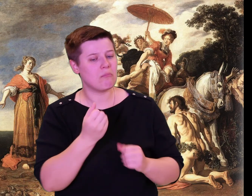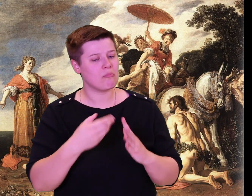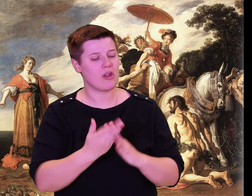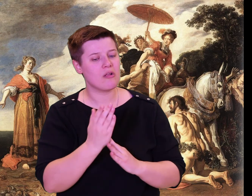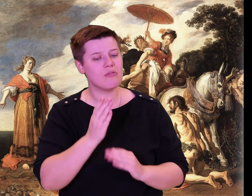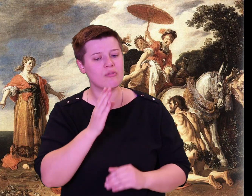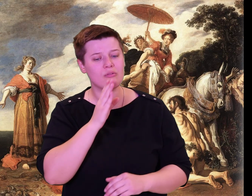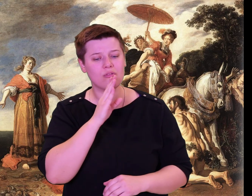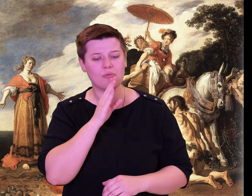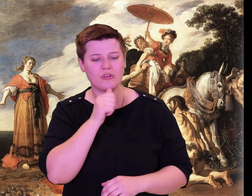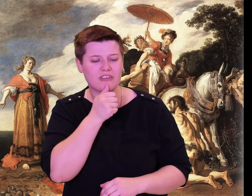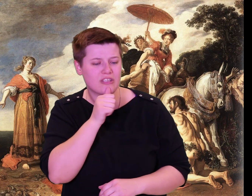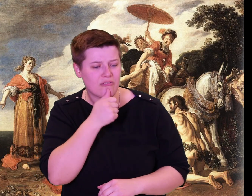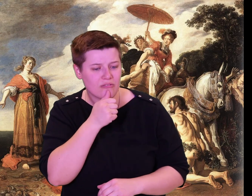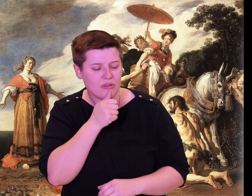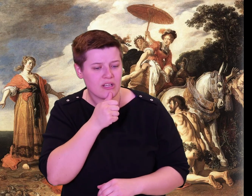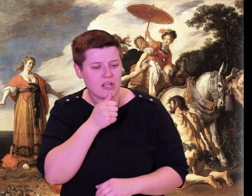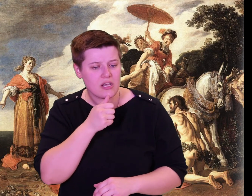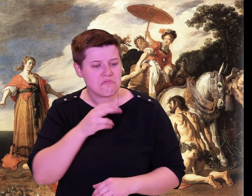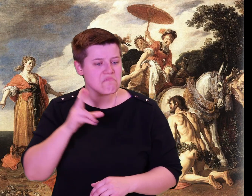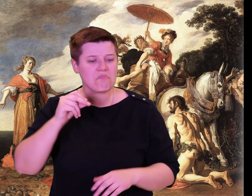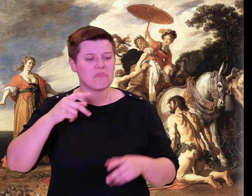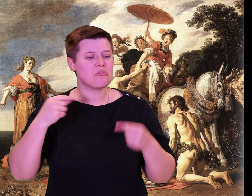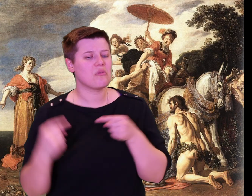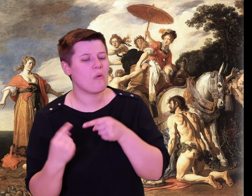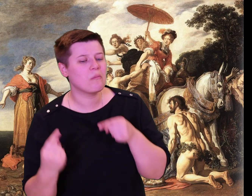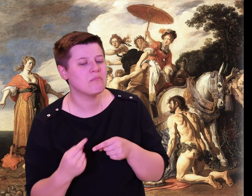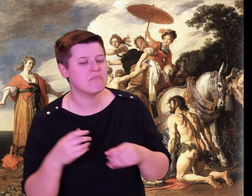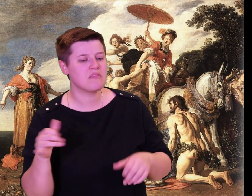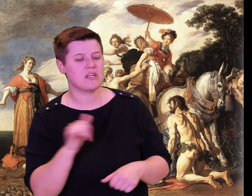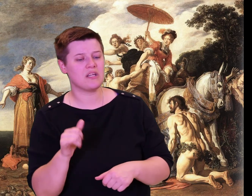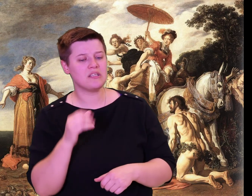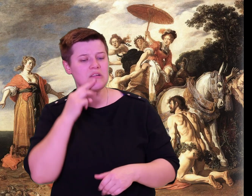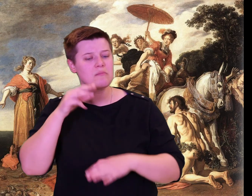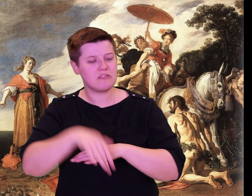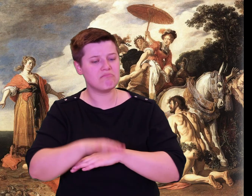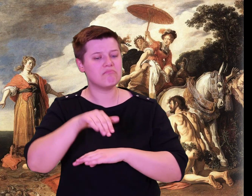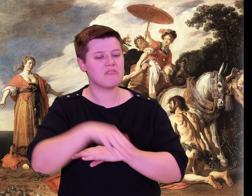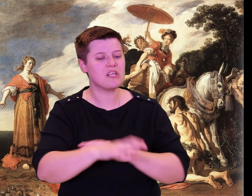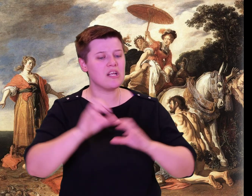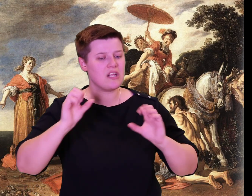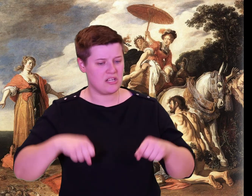Euryalus replied, "You are quite right Laodamas. Why not call out to